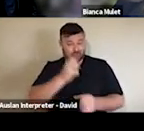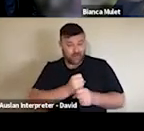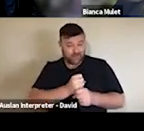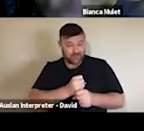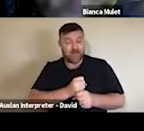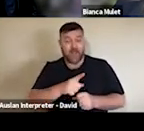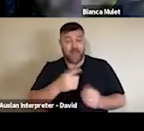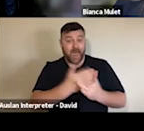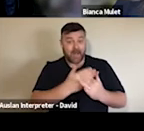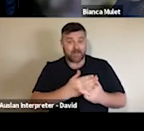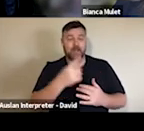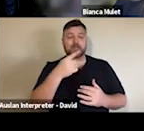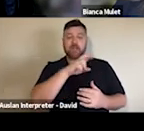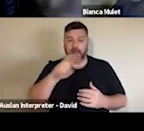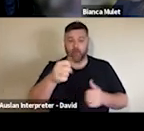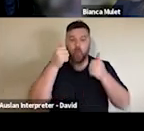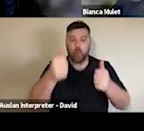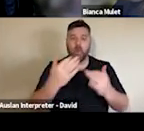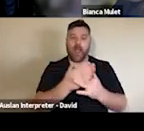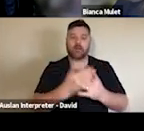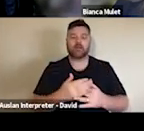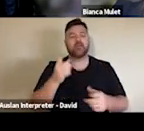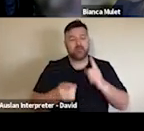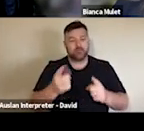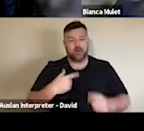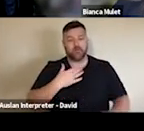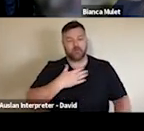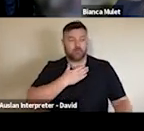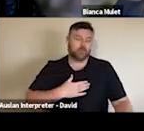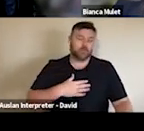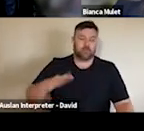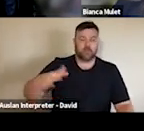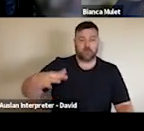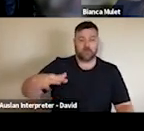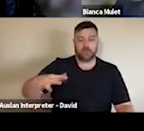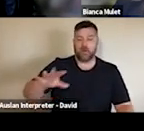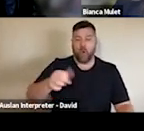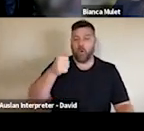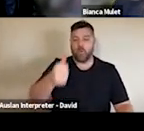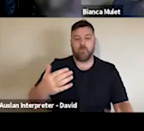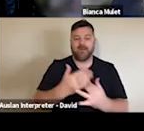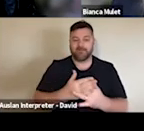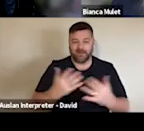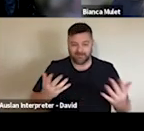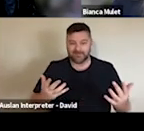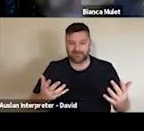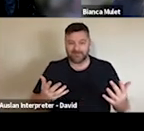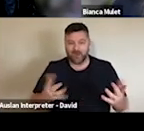some time before the market is fully rebuilt and so we're still kind of at the early stages of rebuilding.